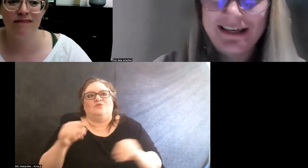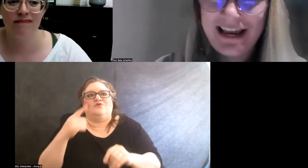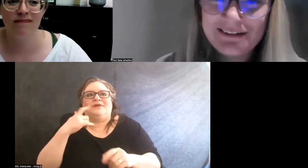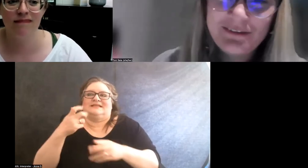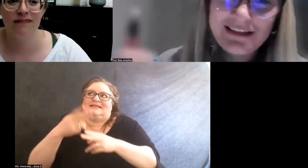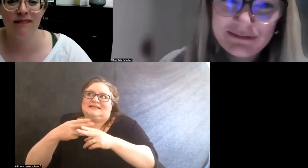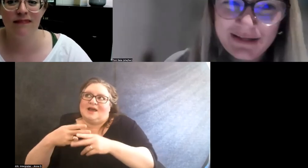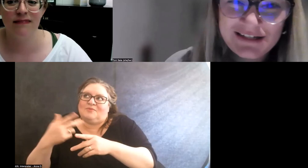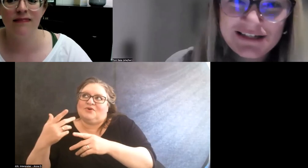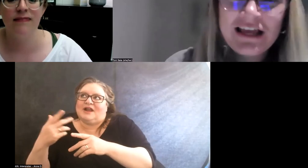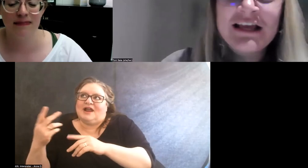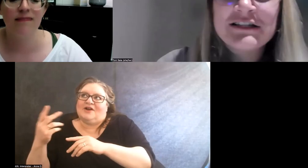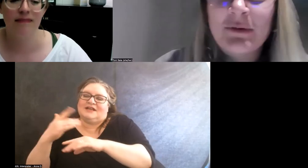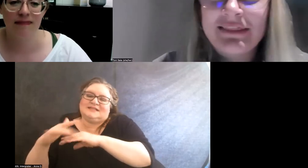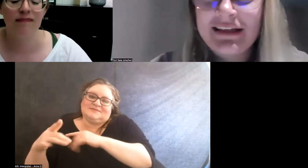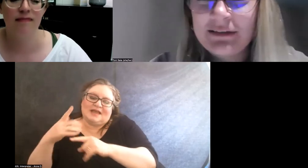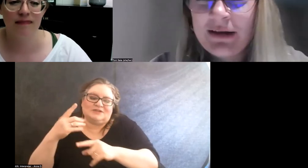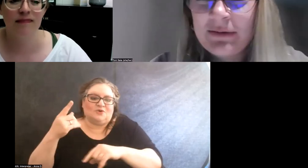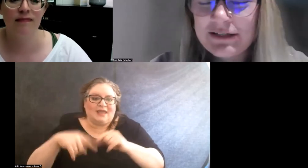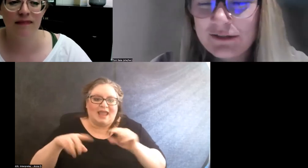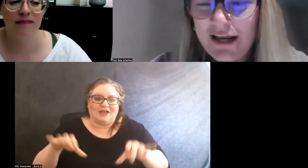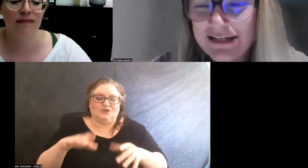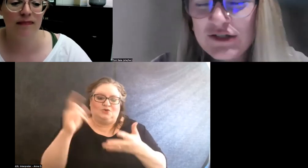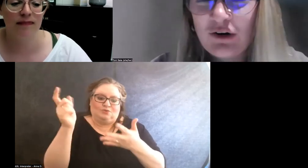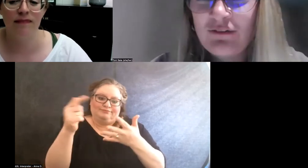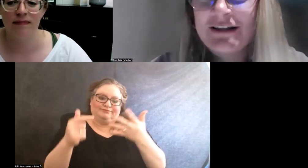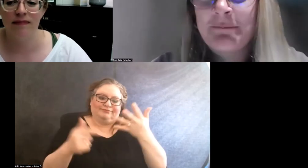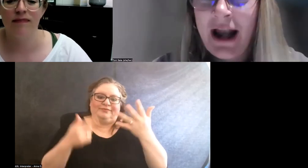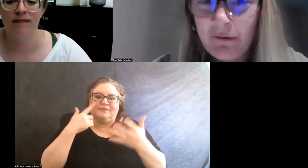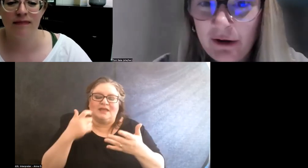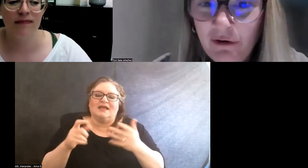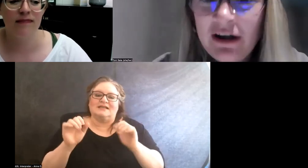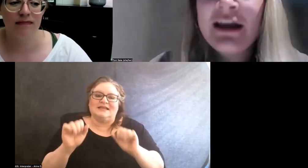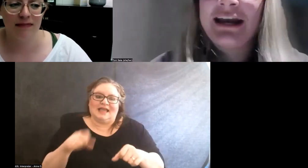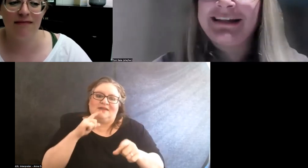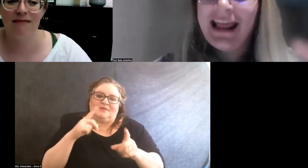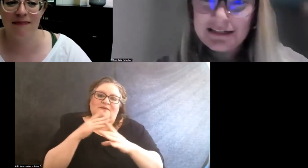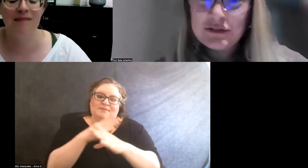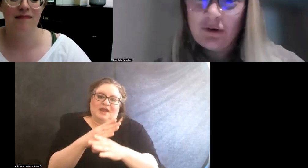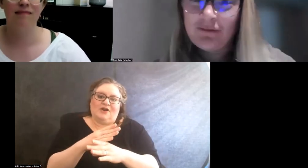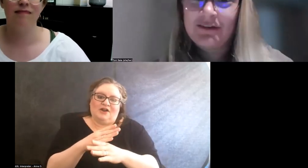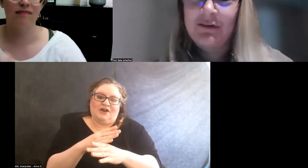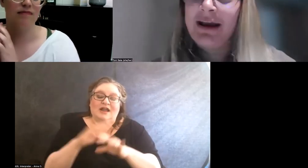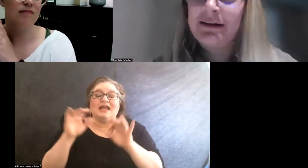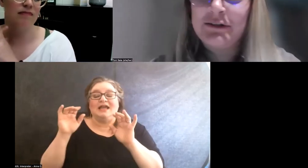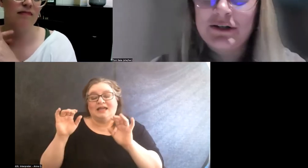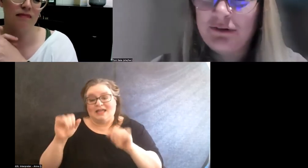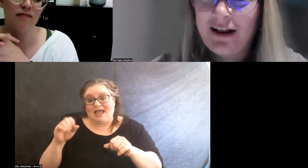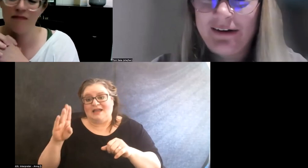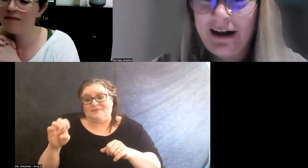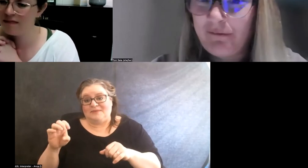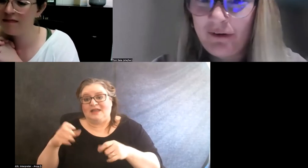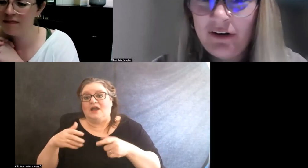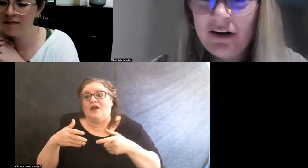We can't do this because... So I think sometimes it can serve as a barrier, it can serve as a way to do a trial and error.